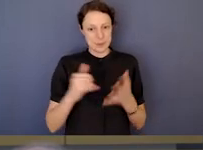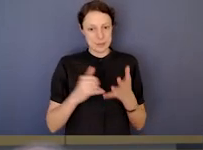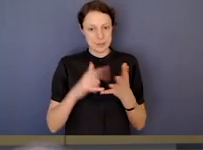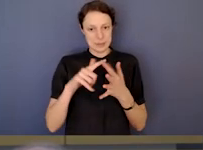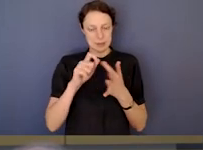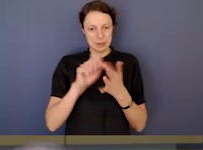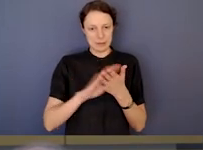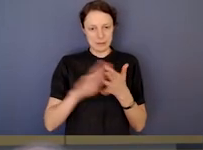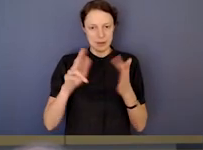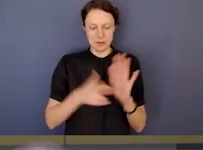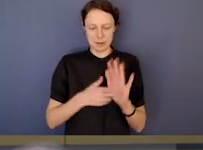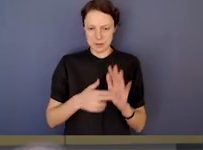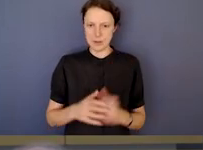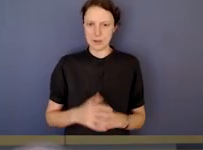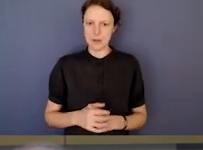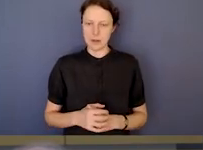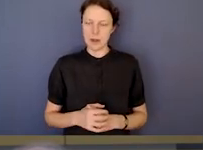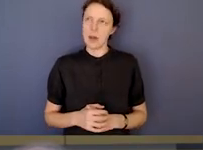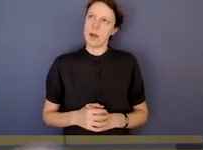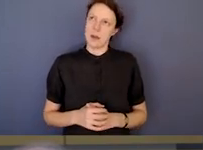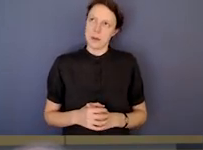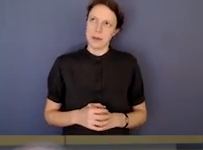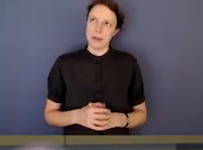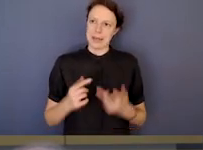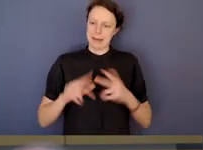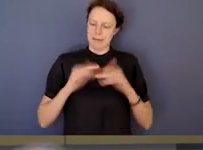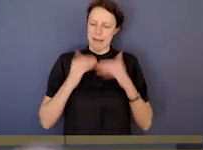perhaps the thing that occurs to me is having